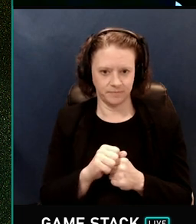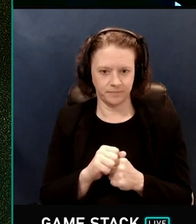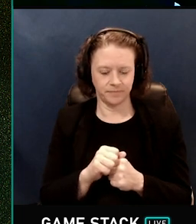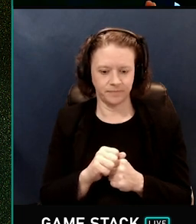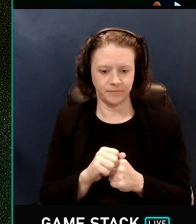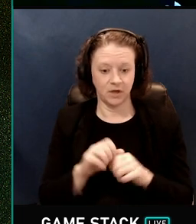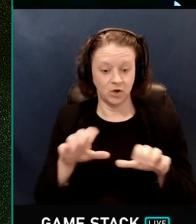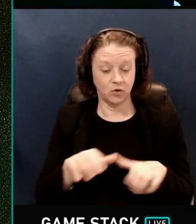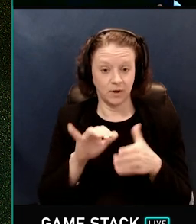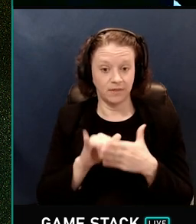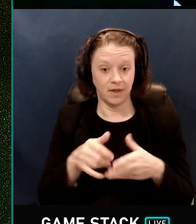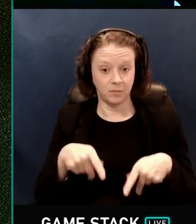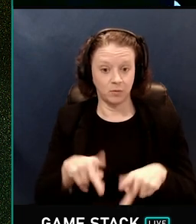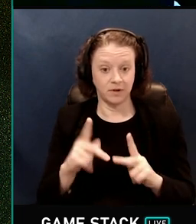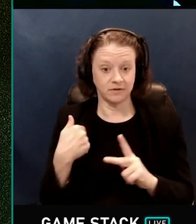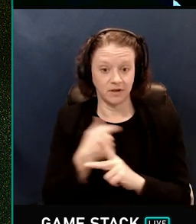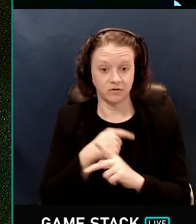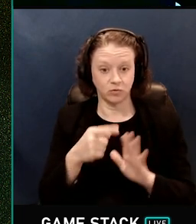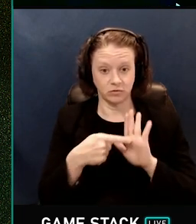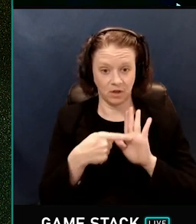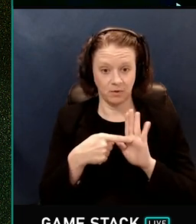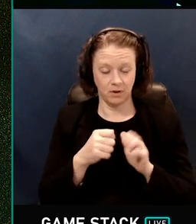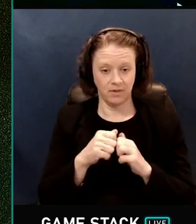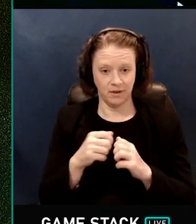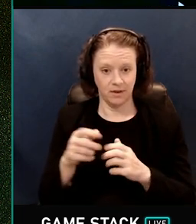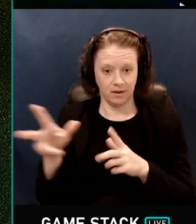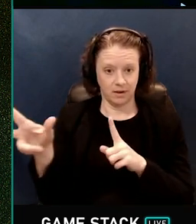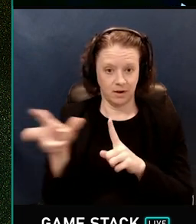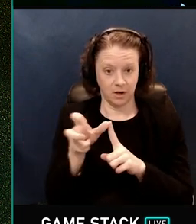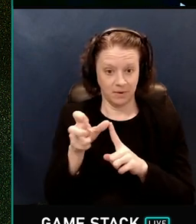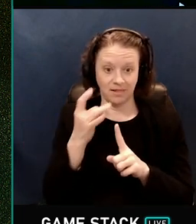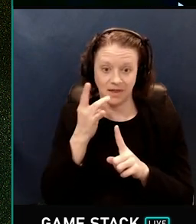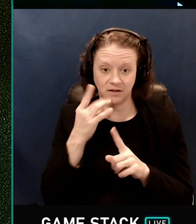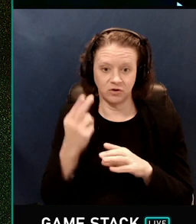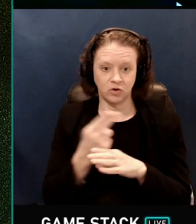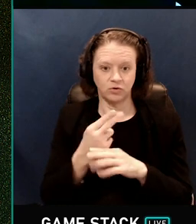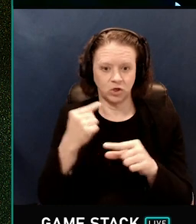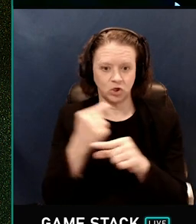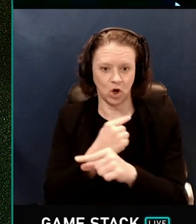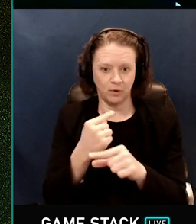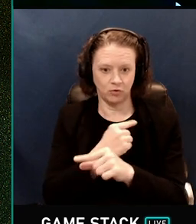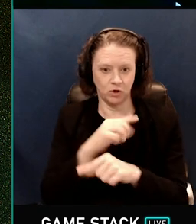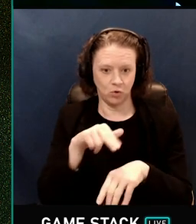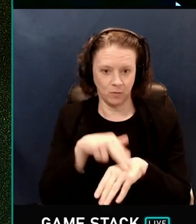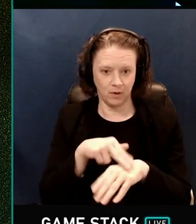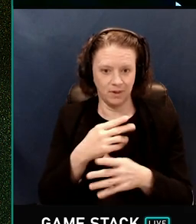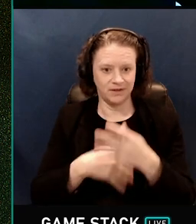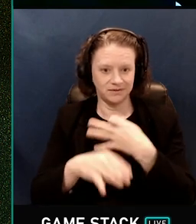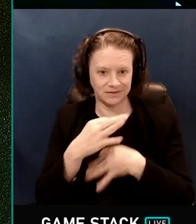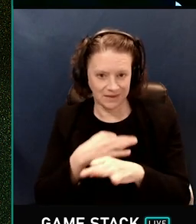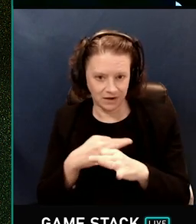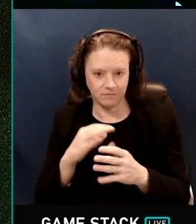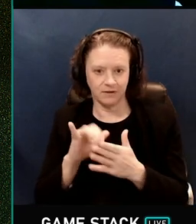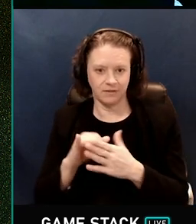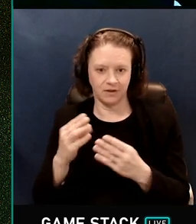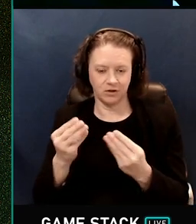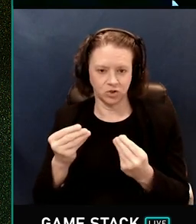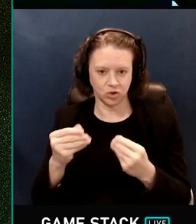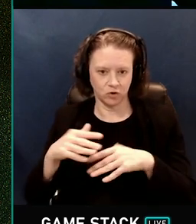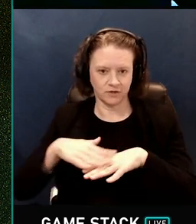And doing this allows us to sample the incoming lights using the geometry normal, instead of the surface normal.